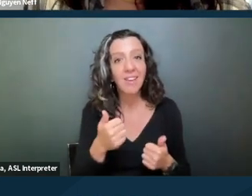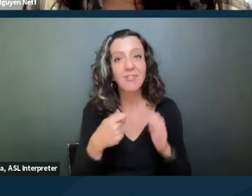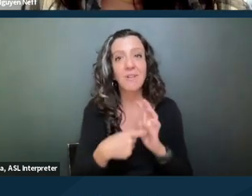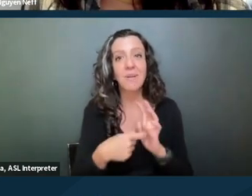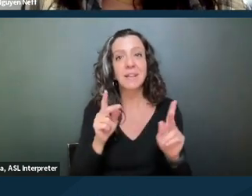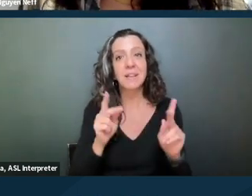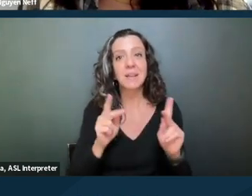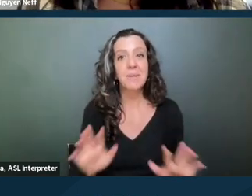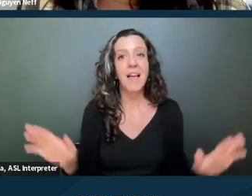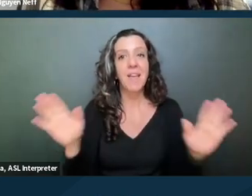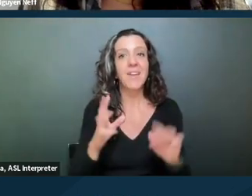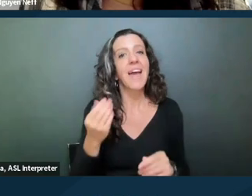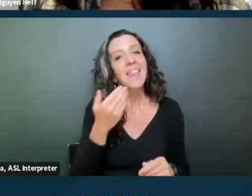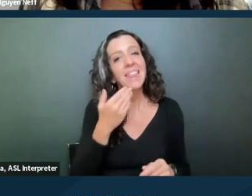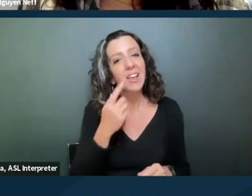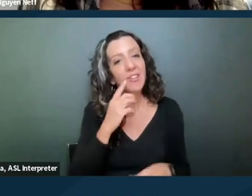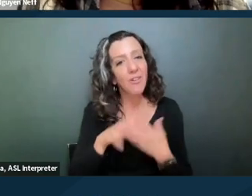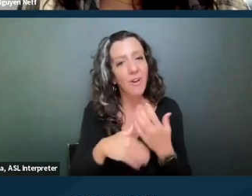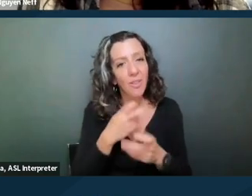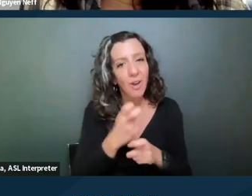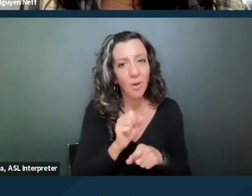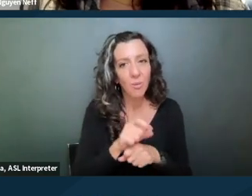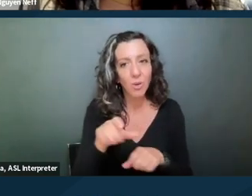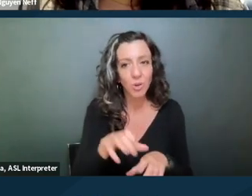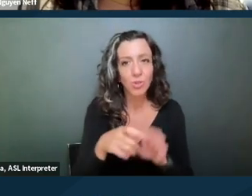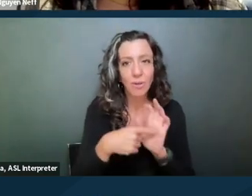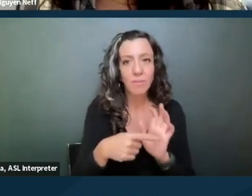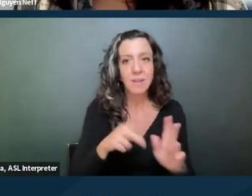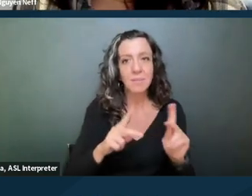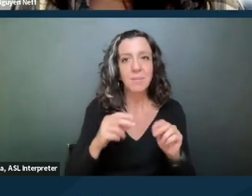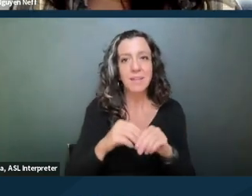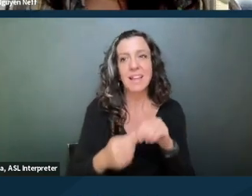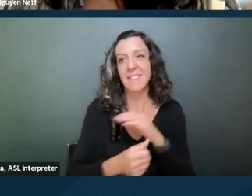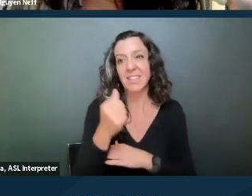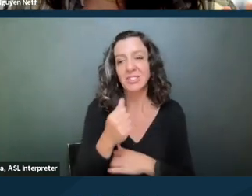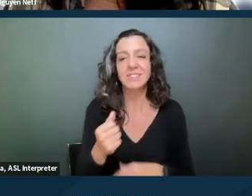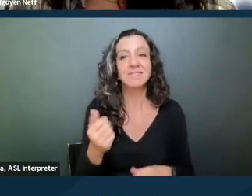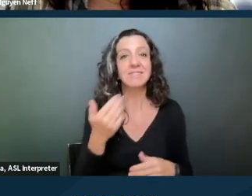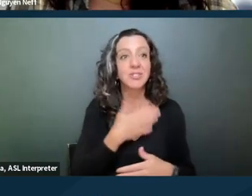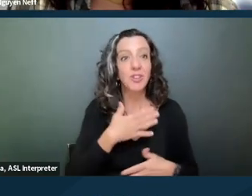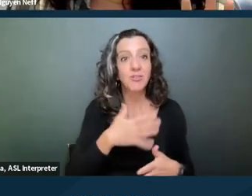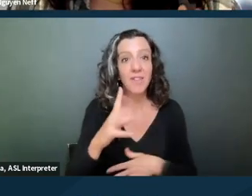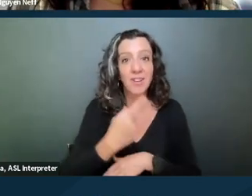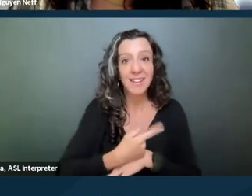And also thank you all for all the hard work you do in representing people and evictions and enjoy the rest of your day. Bye.